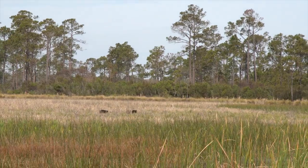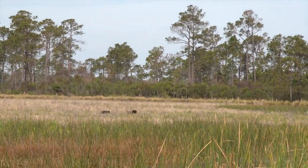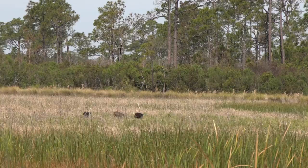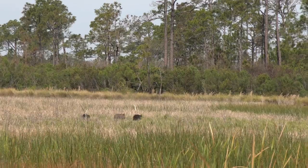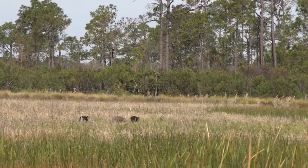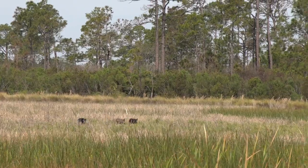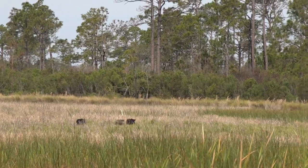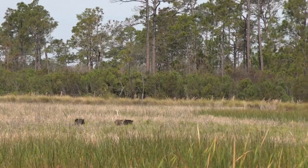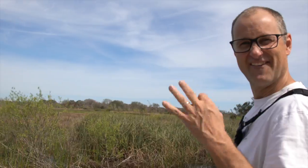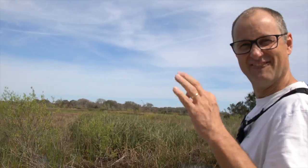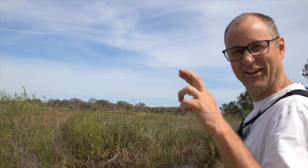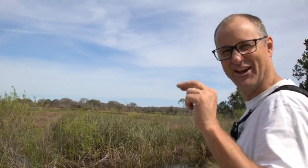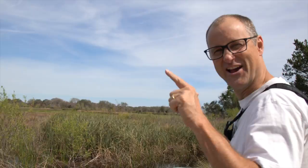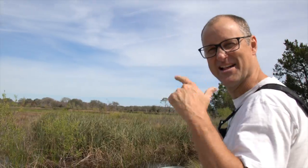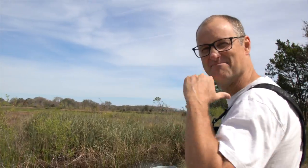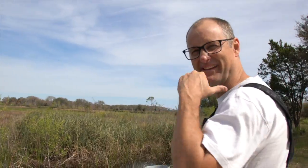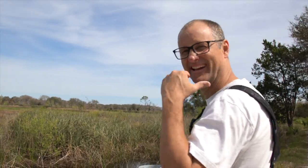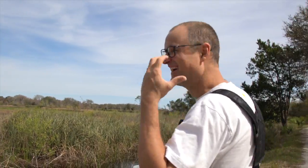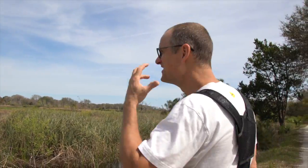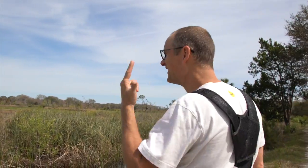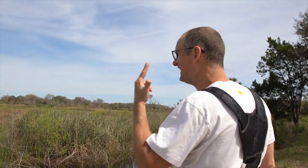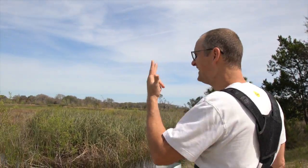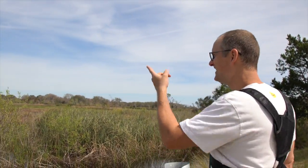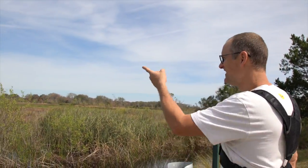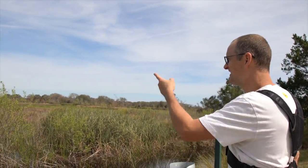Whoa! It's feral pigs! Three pigs!